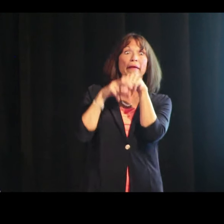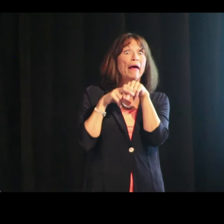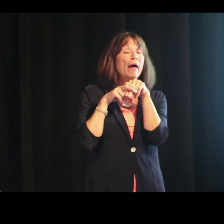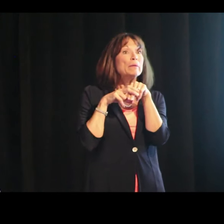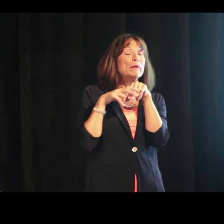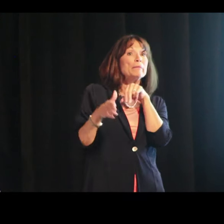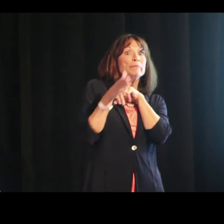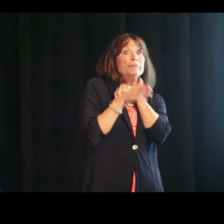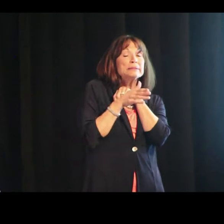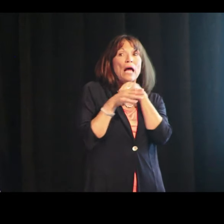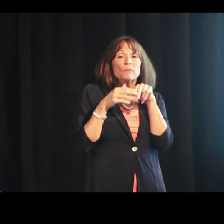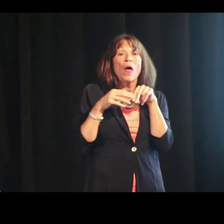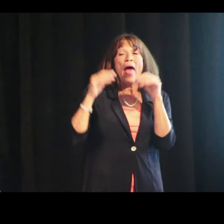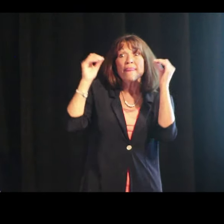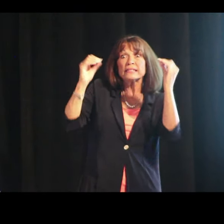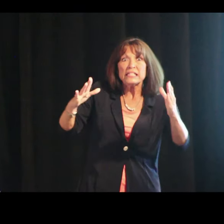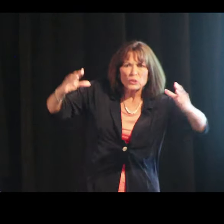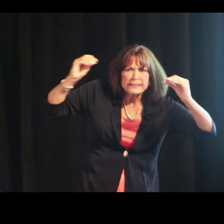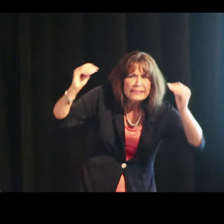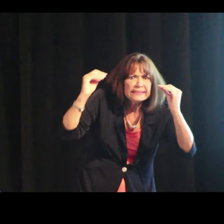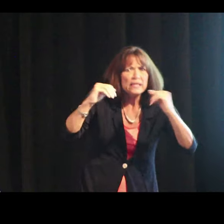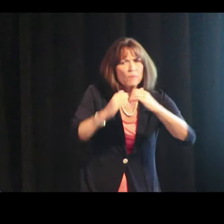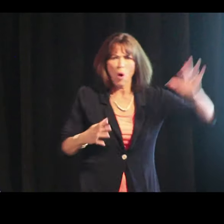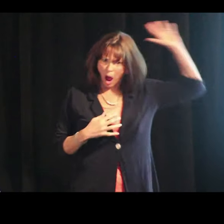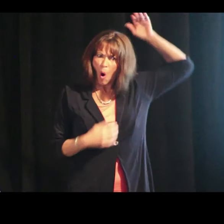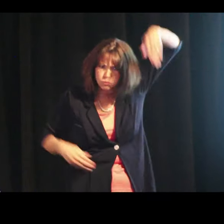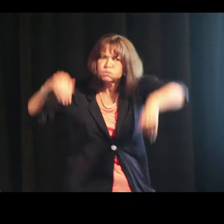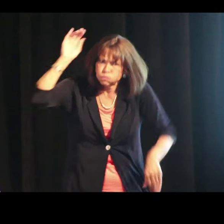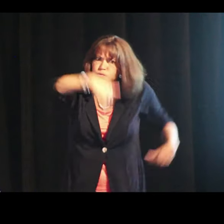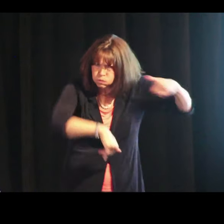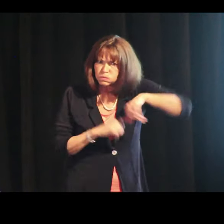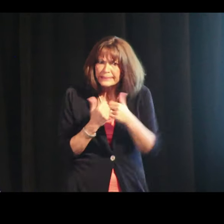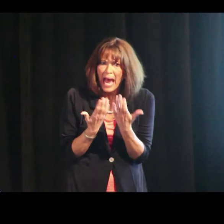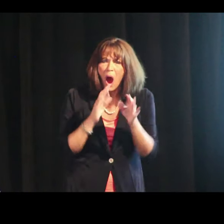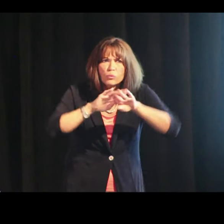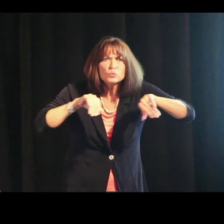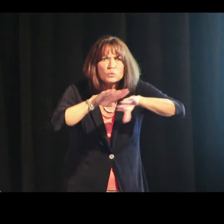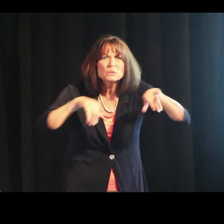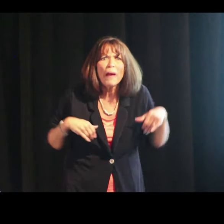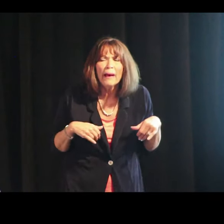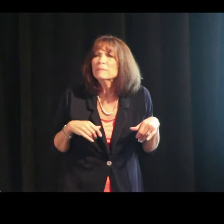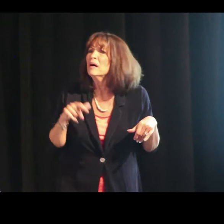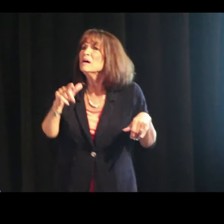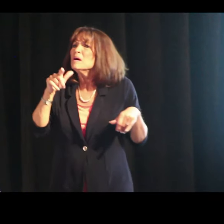on the side of the pool, the teacher is trying to teach them how to swim. Showing them how to swim while they're sitting on the side of the pool.